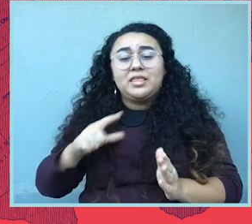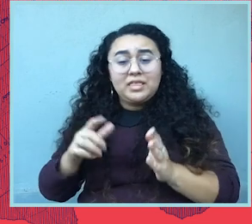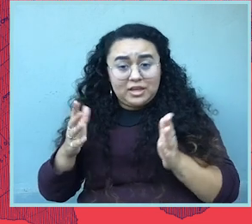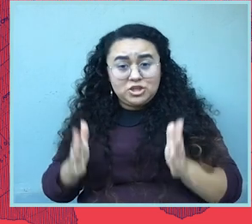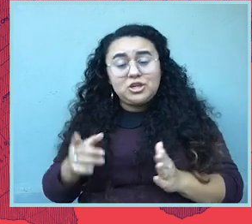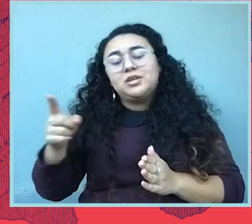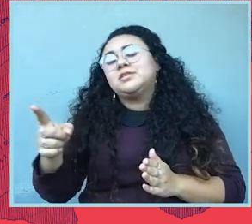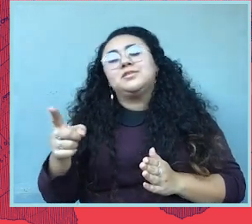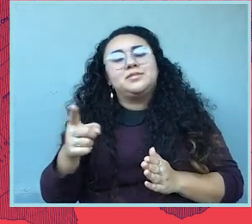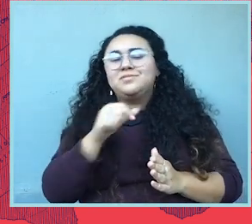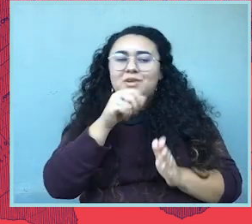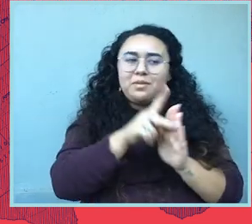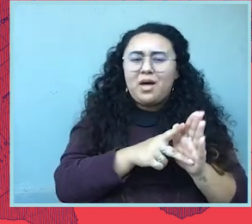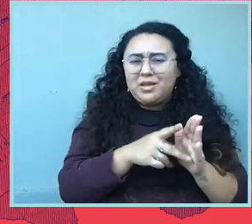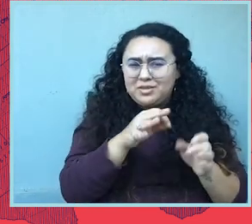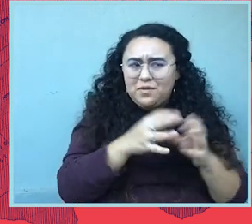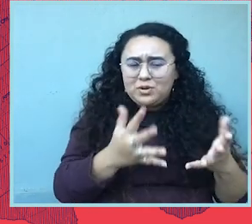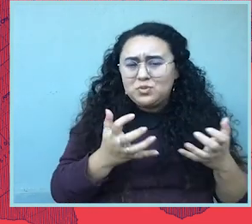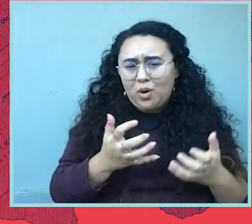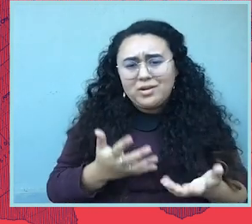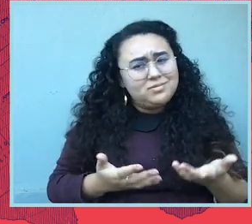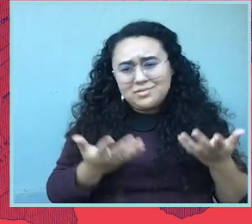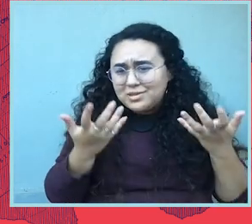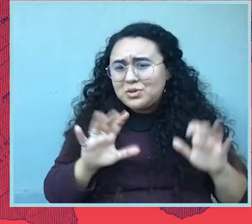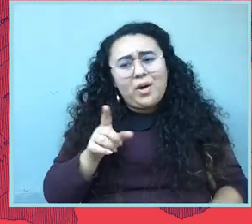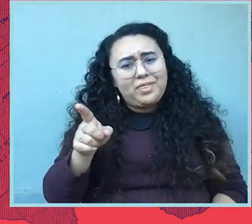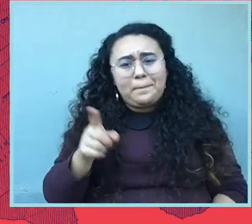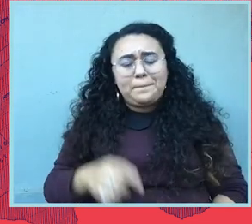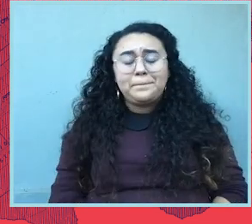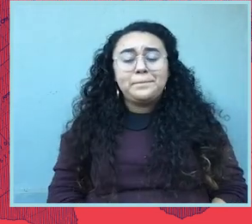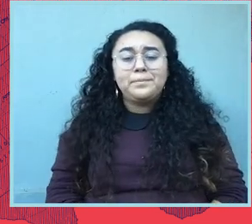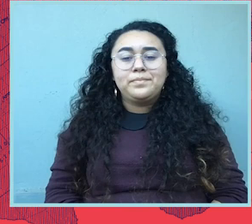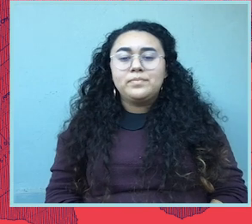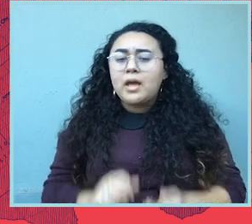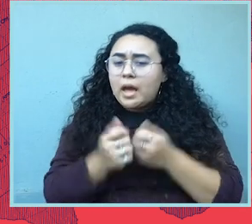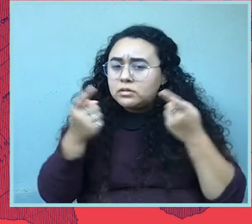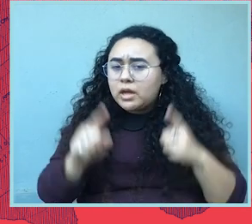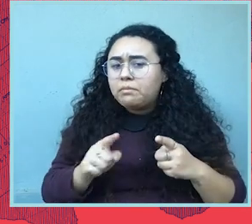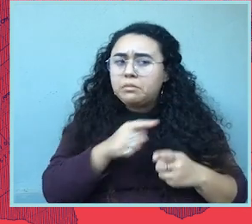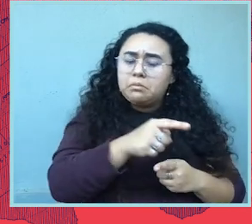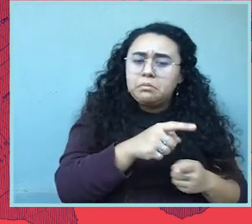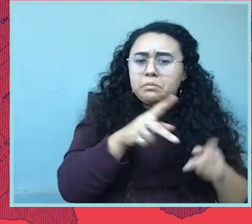the majority of voters in many of these places want to see actually in place. How is that happening?